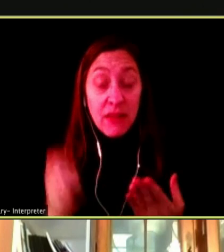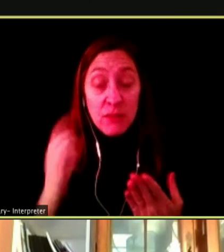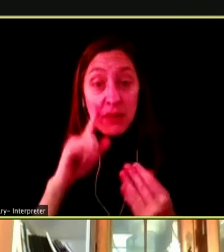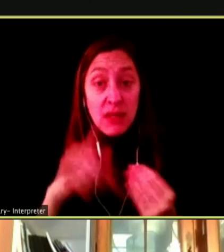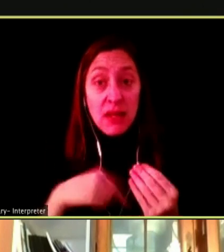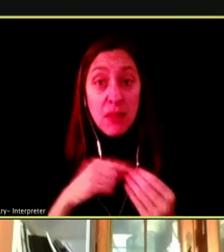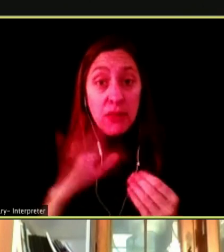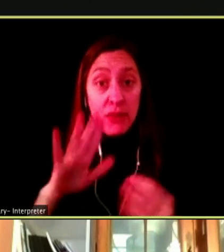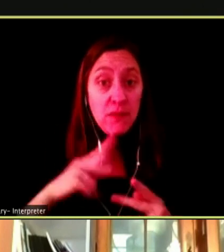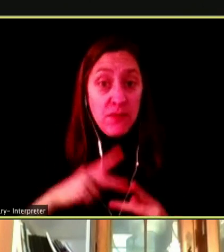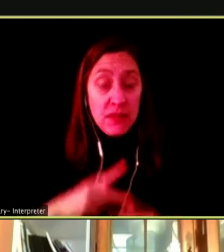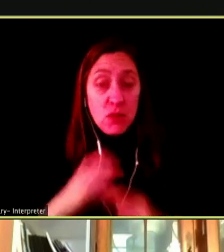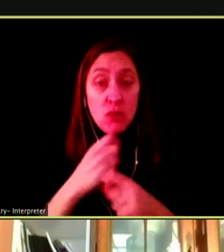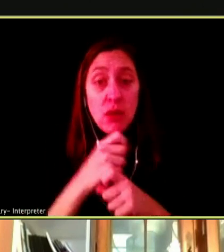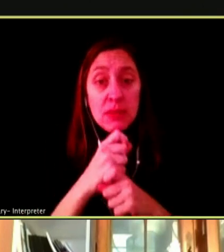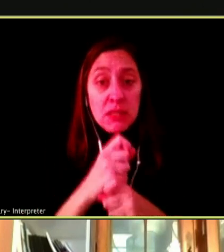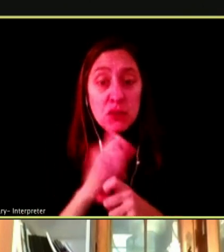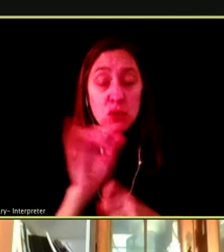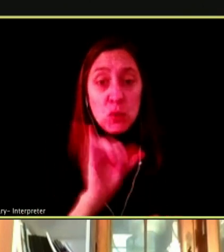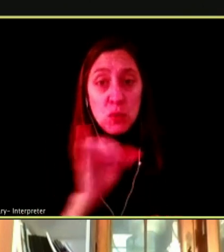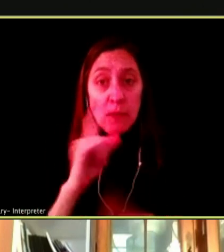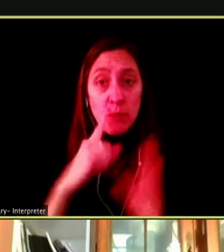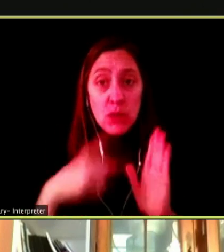WILL PROTECT FOR INSTANT SCHOOL PRODUCTS.